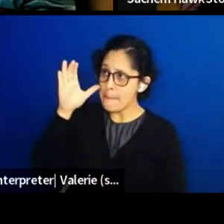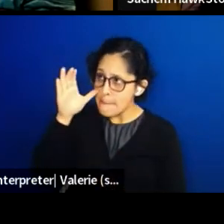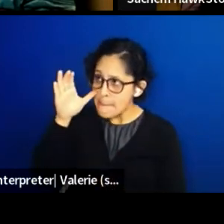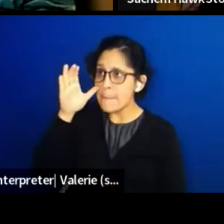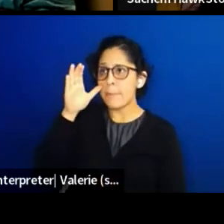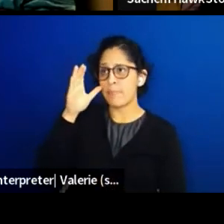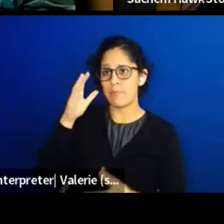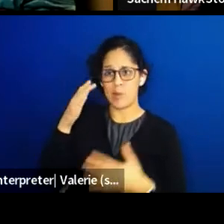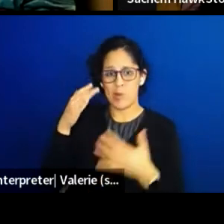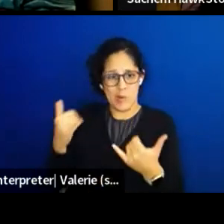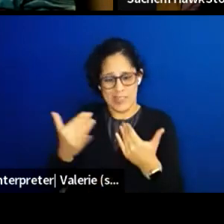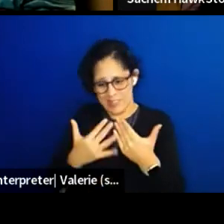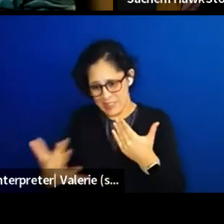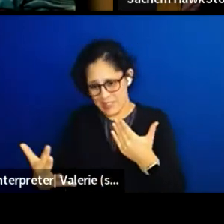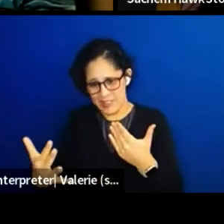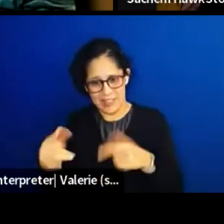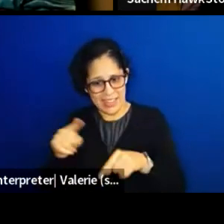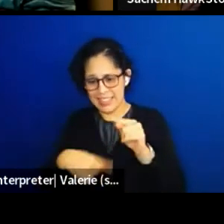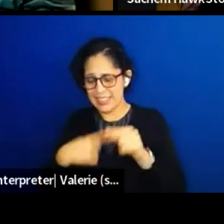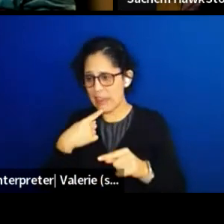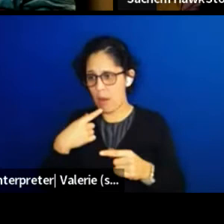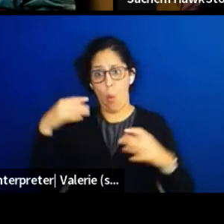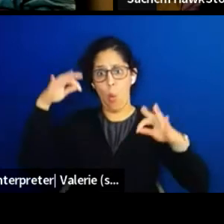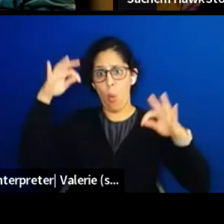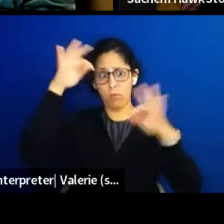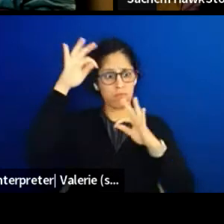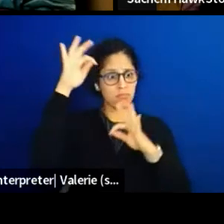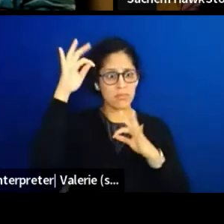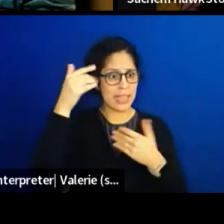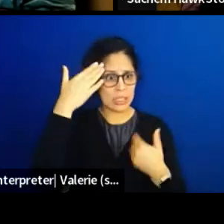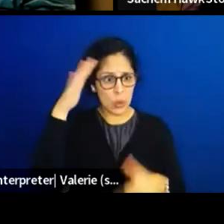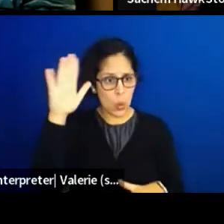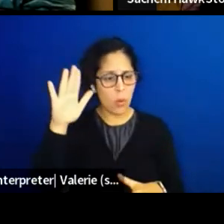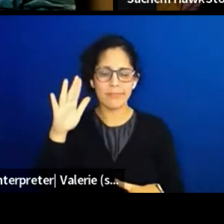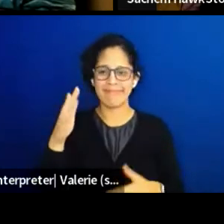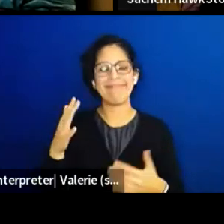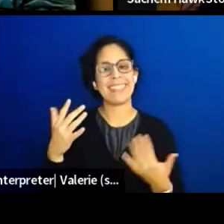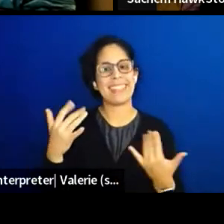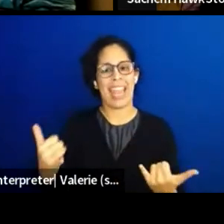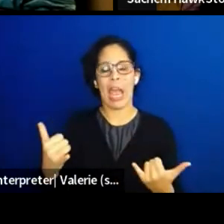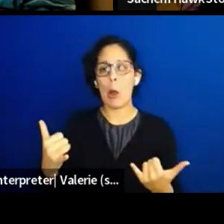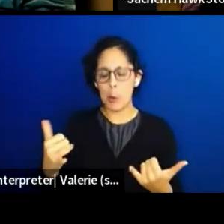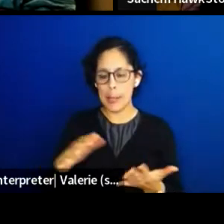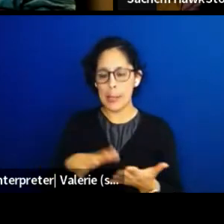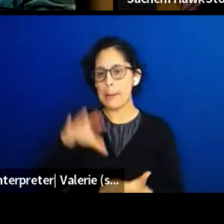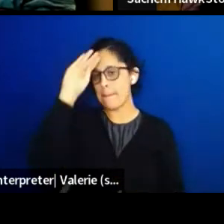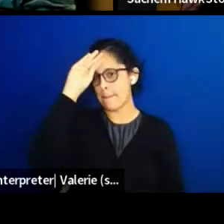If any of us didn't know, now we know, and I'm hopeful that one of my colleagues,